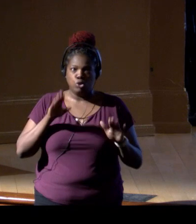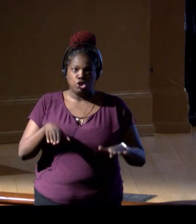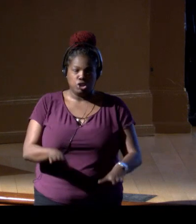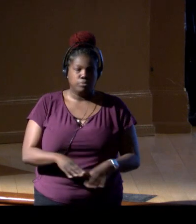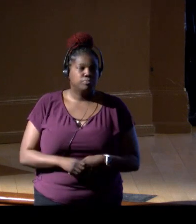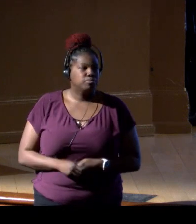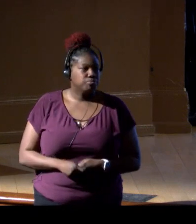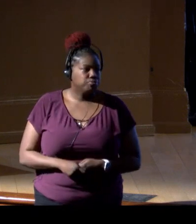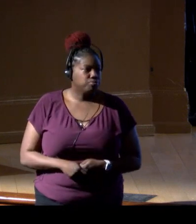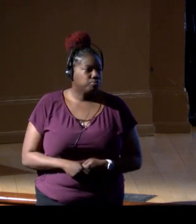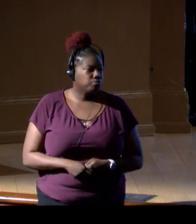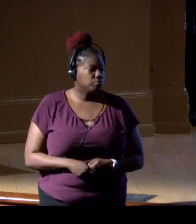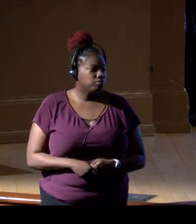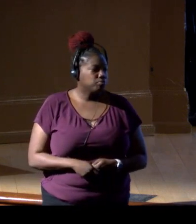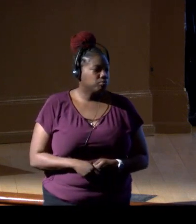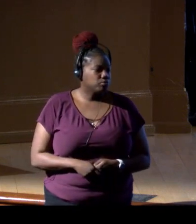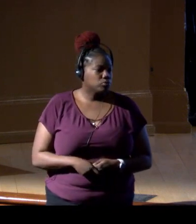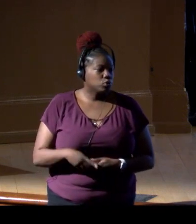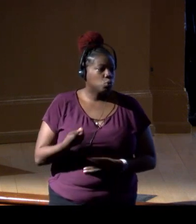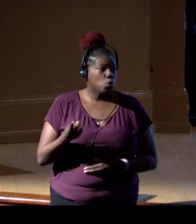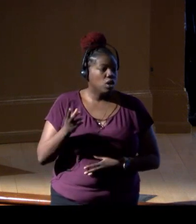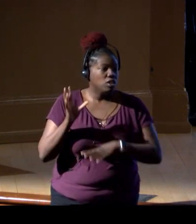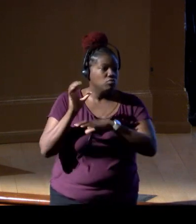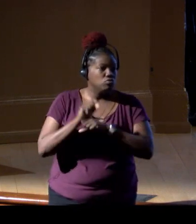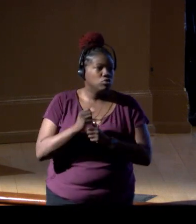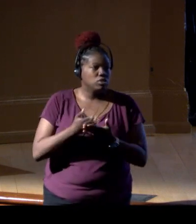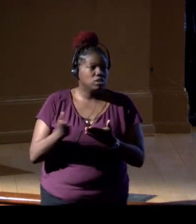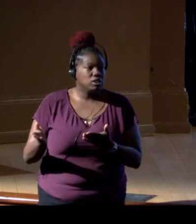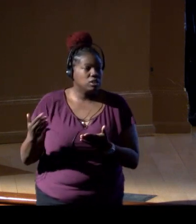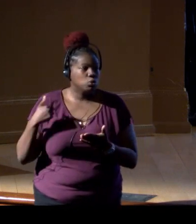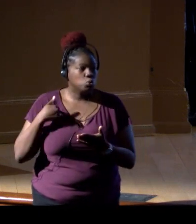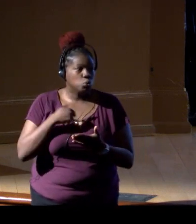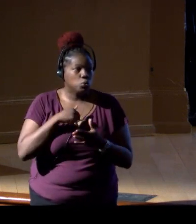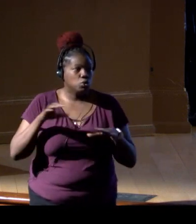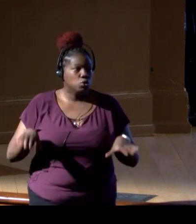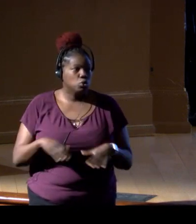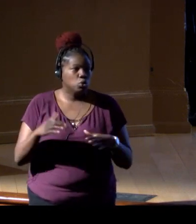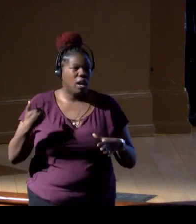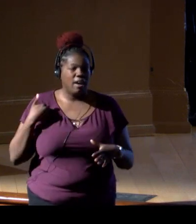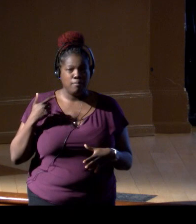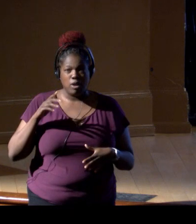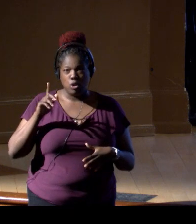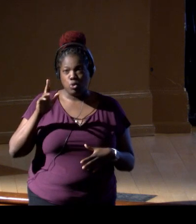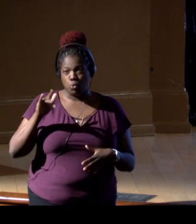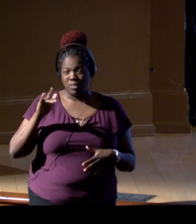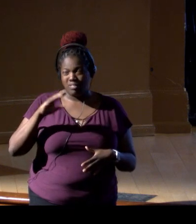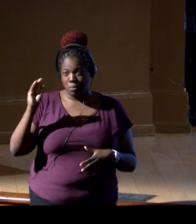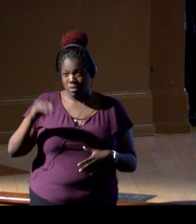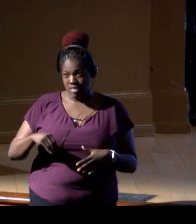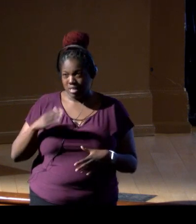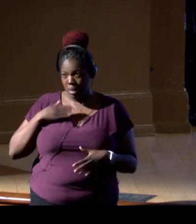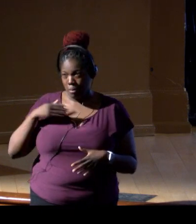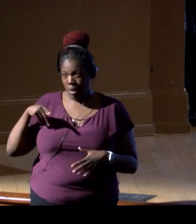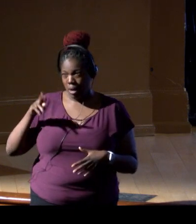So a lot of the traditional means in which we do that, we got about 25% of my portfolio is kind of developing